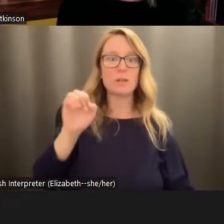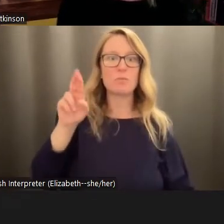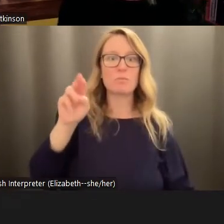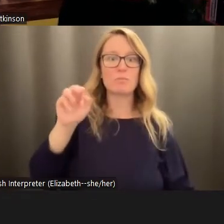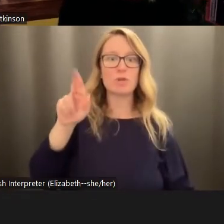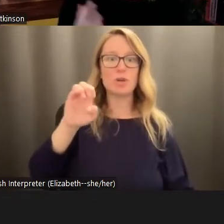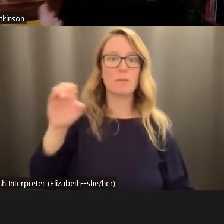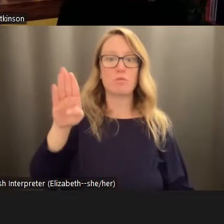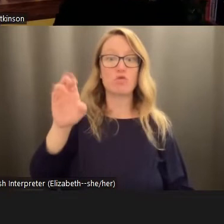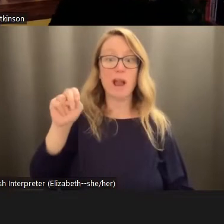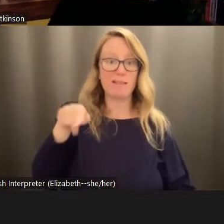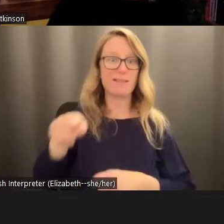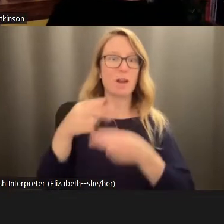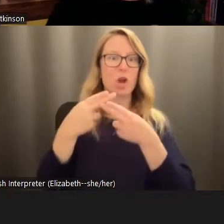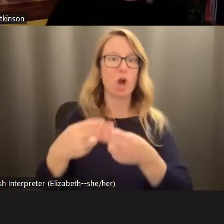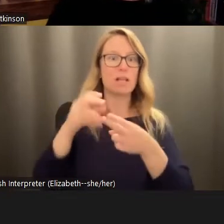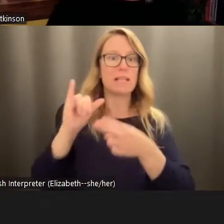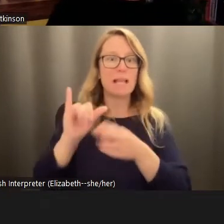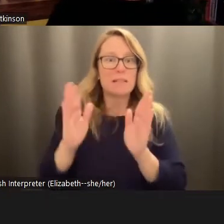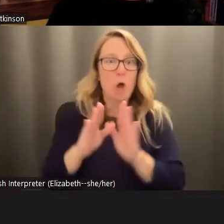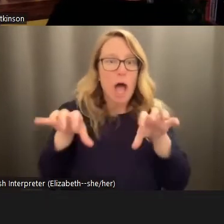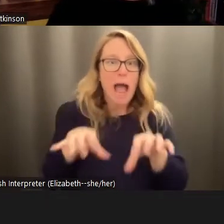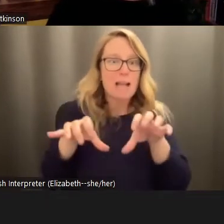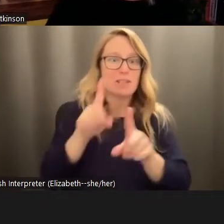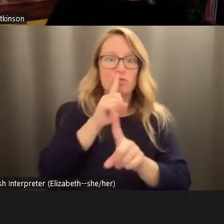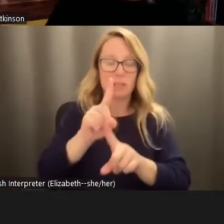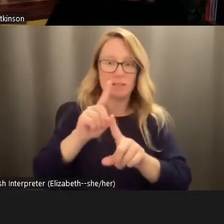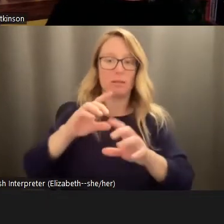movement that spirals out from all of those small local actions